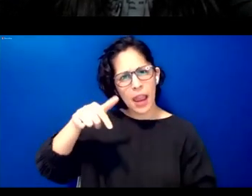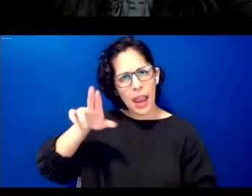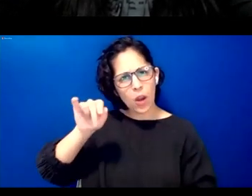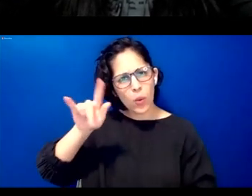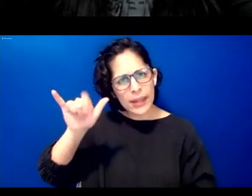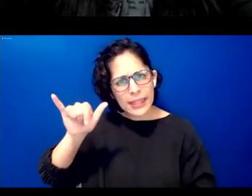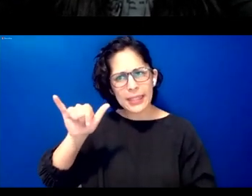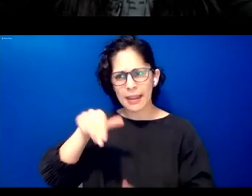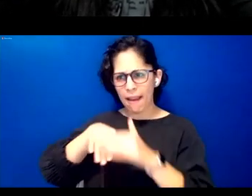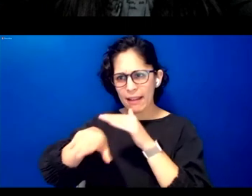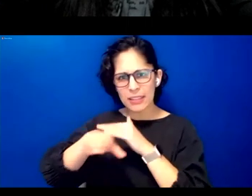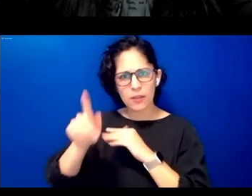tools and technologies